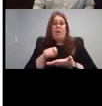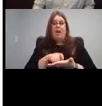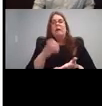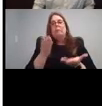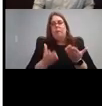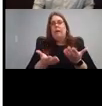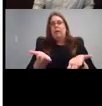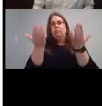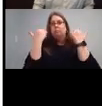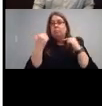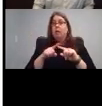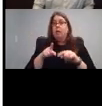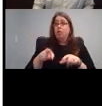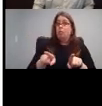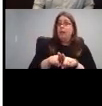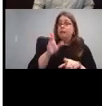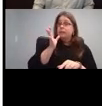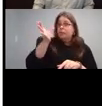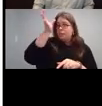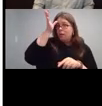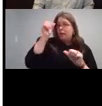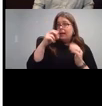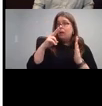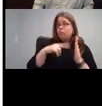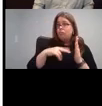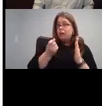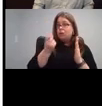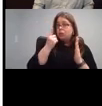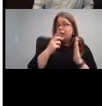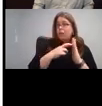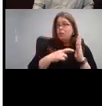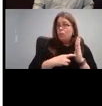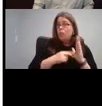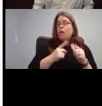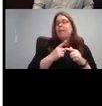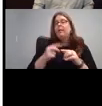parent may be able to read and understand what the rule means and then use the exercises with them.